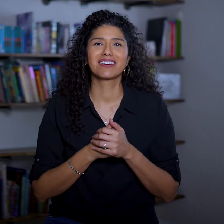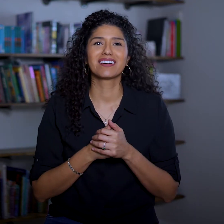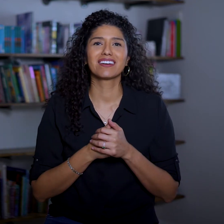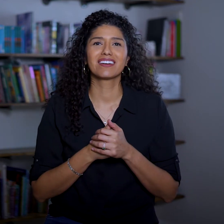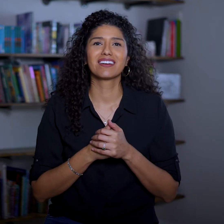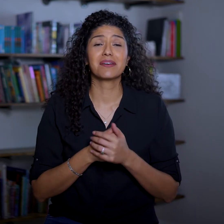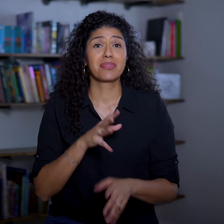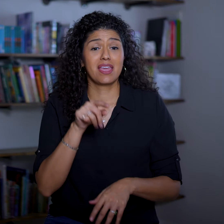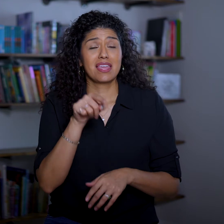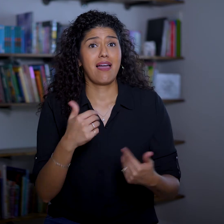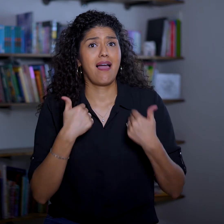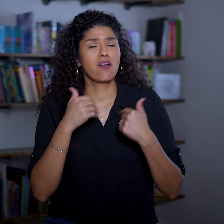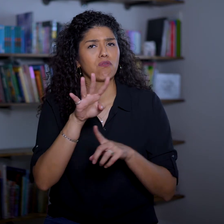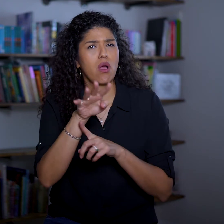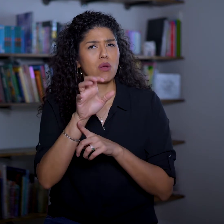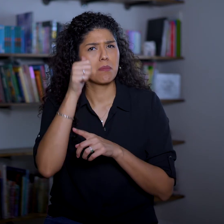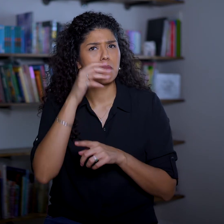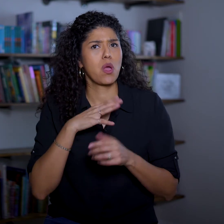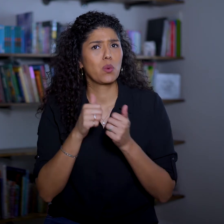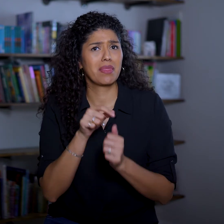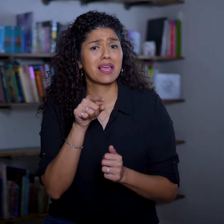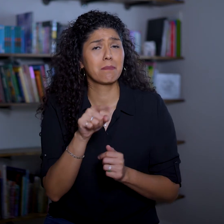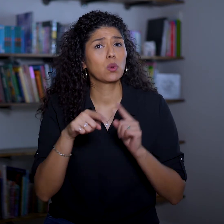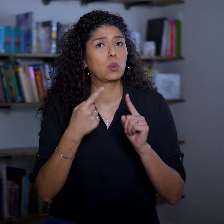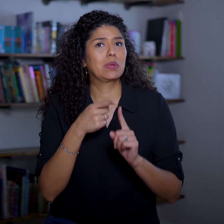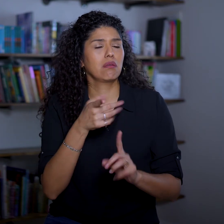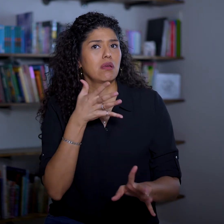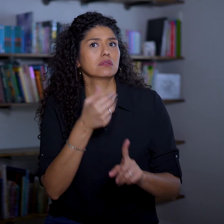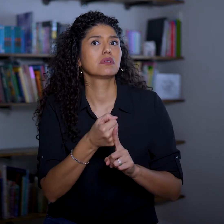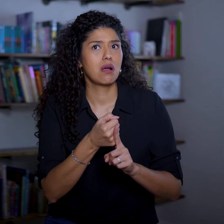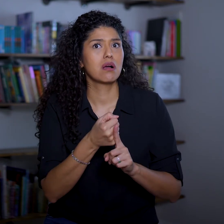He has 400 men with him when he attacks,